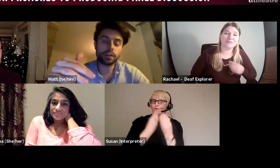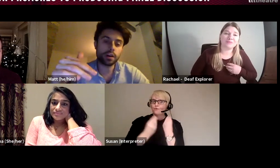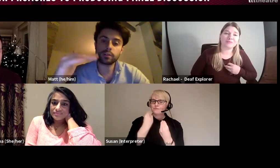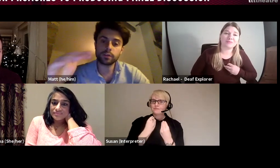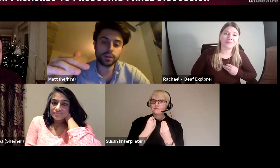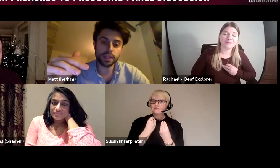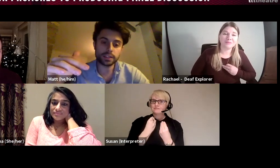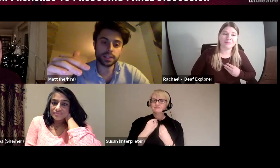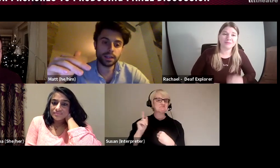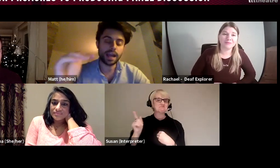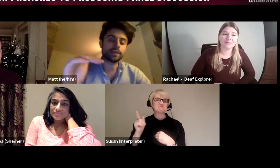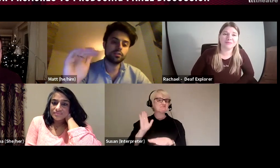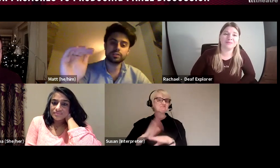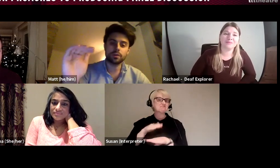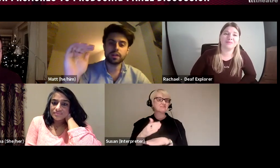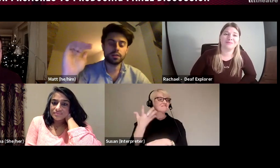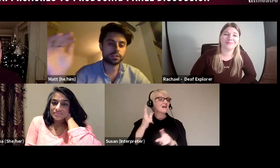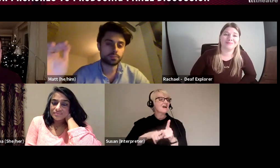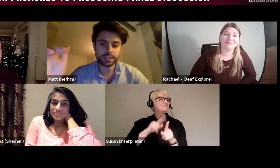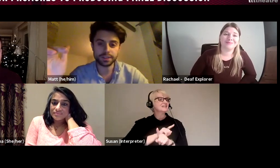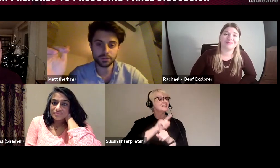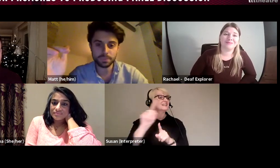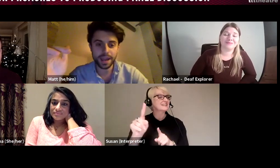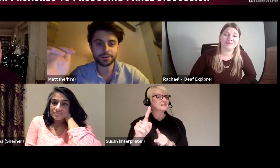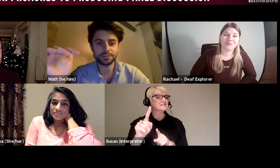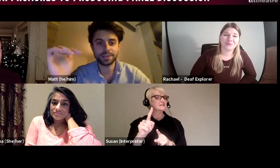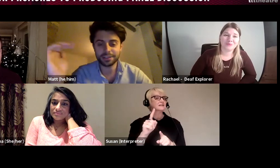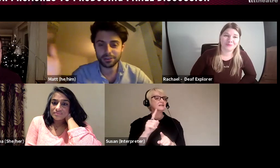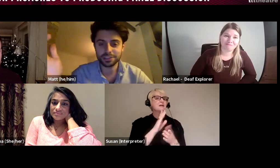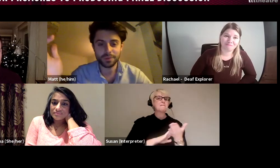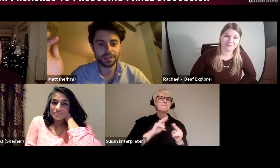after 5 years he had not got somewhere that looked impressive to his parents or somewhere that looked